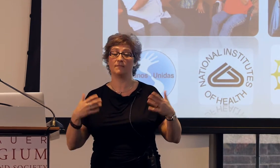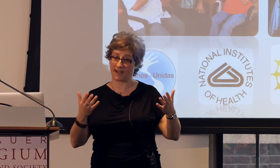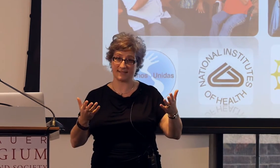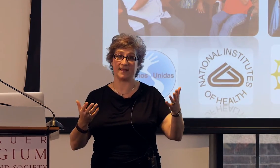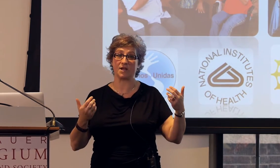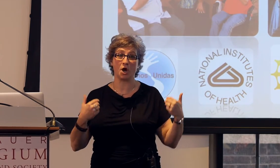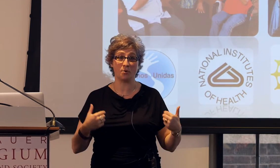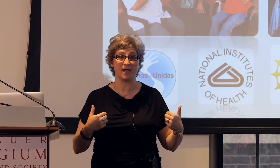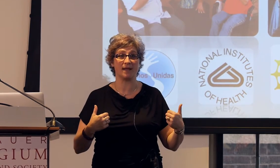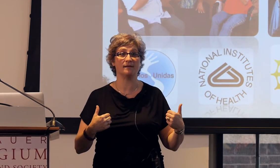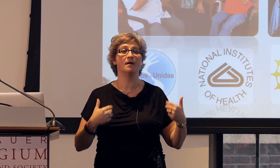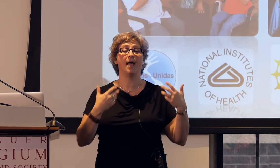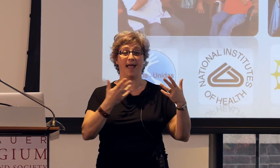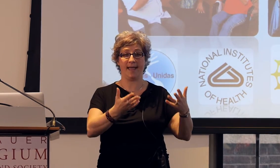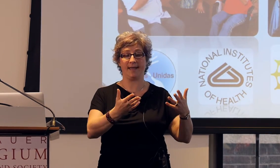like I said, encoding...